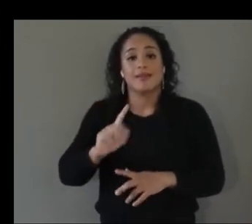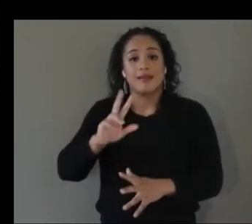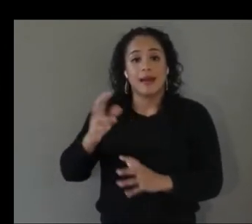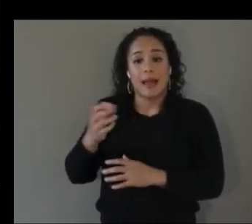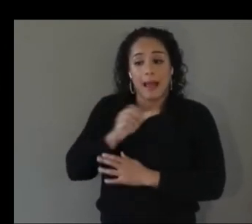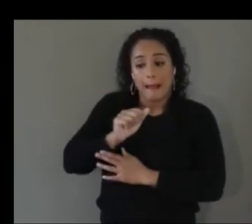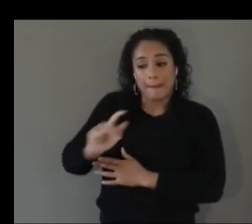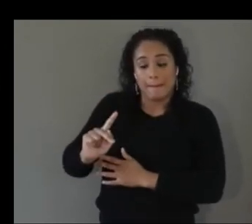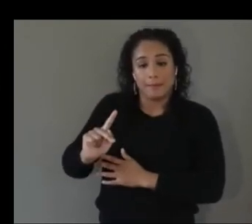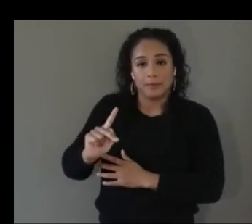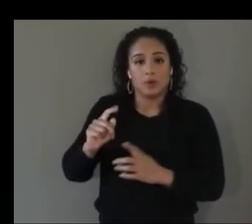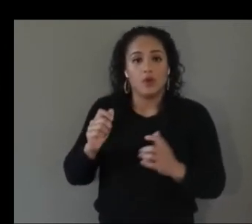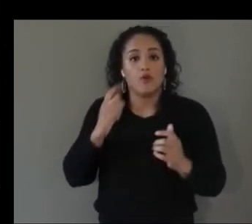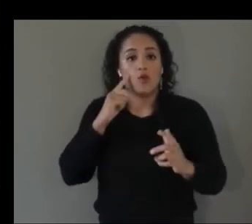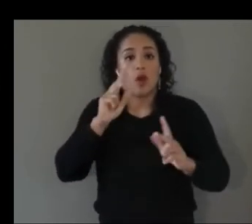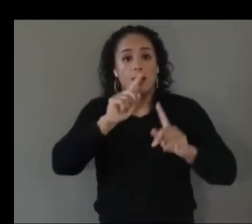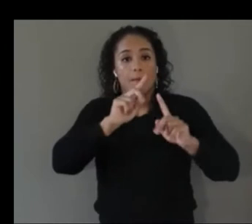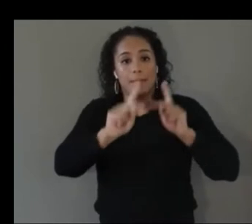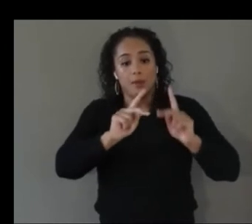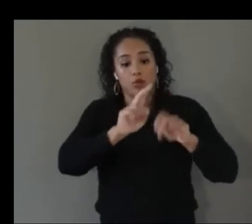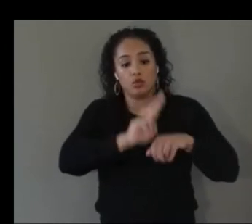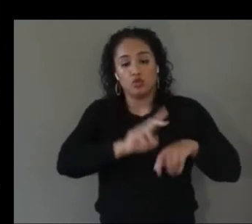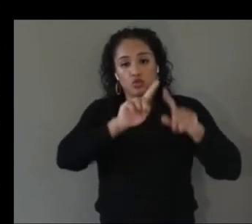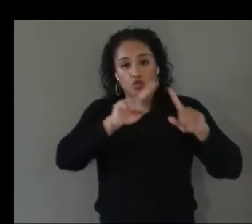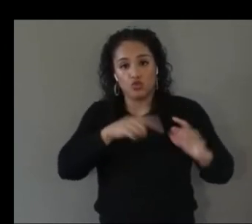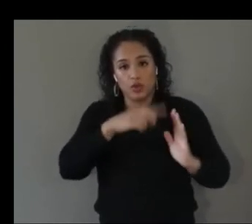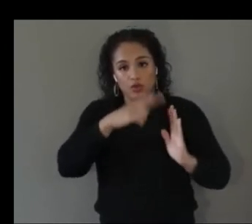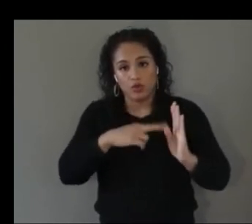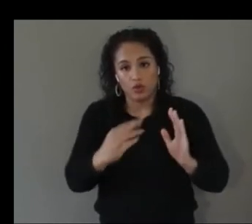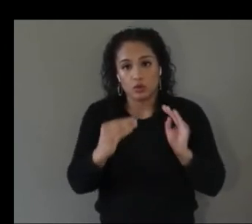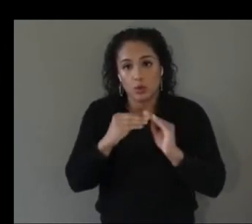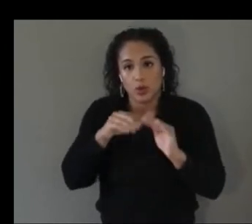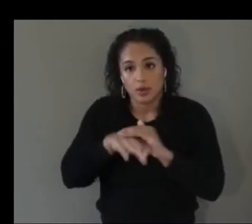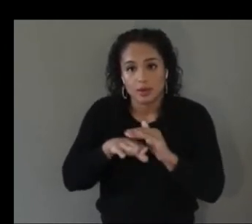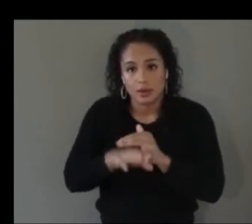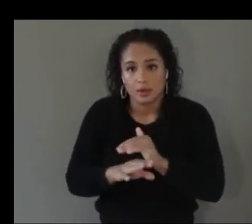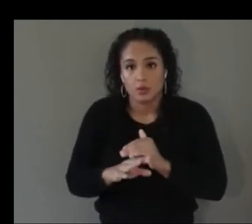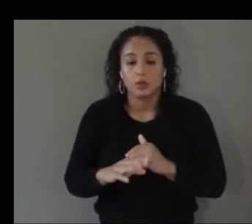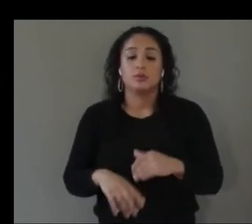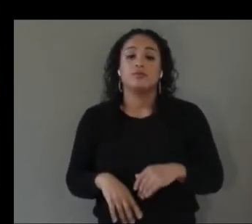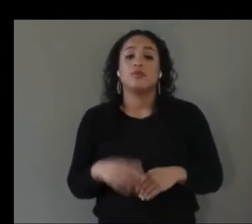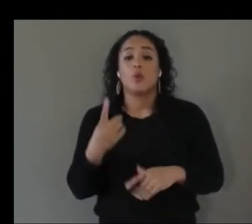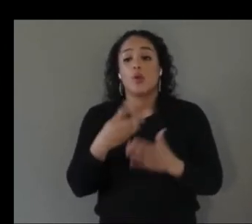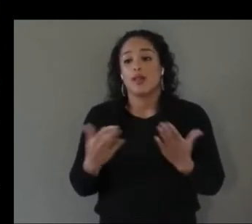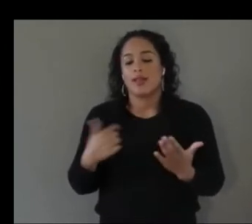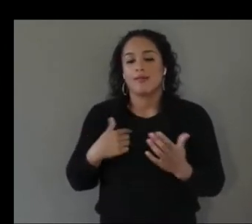questions here were what interactions um are on ar applications currently